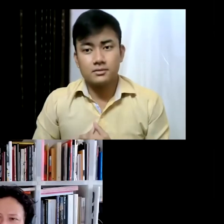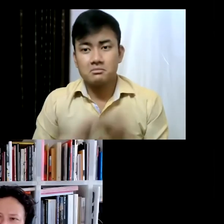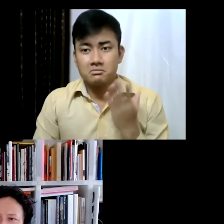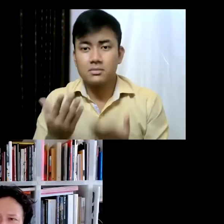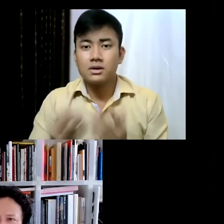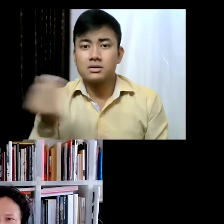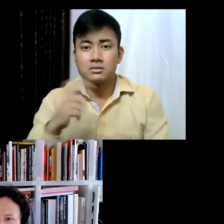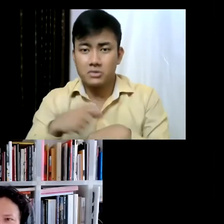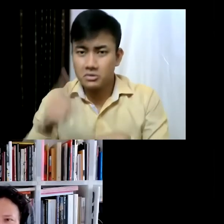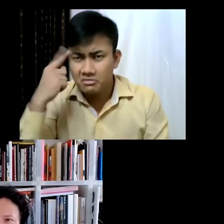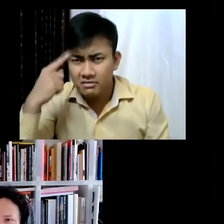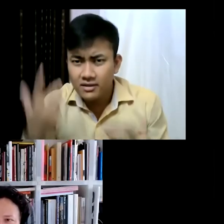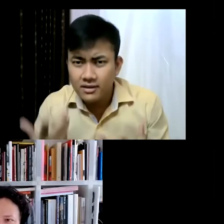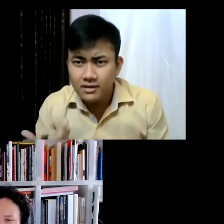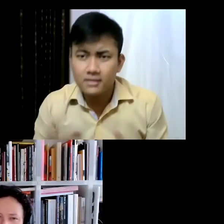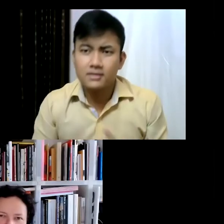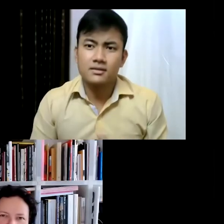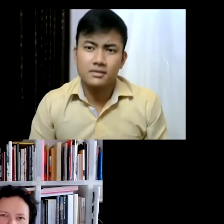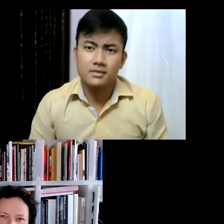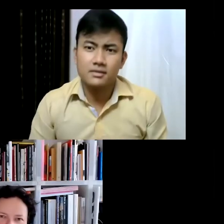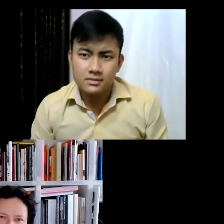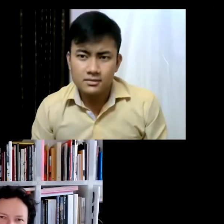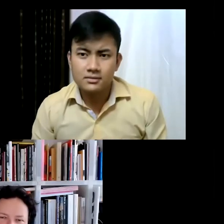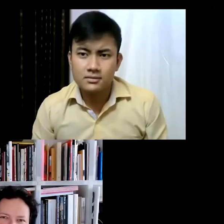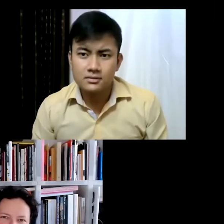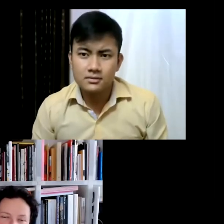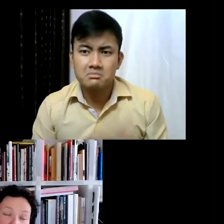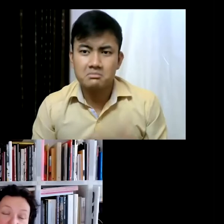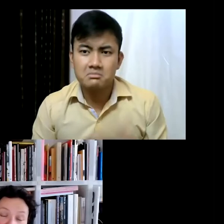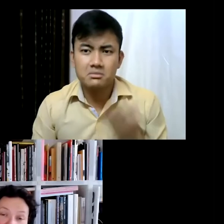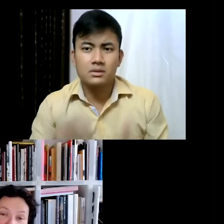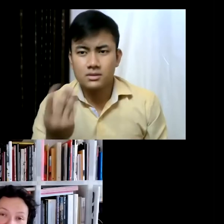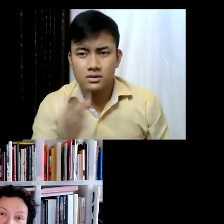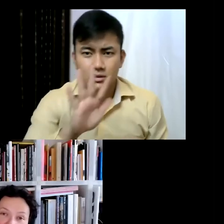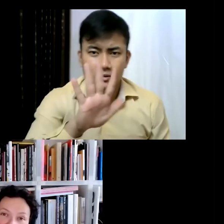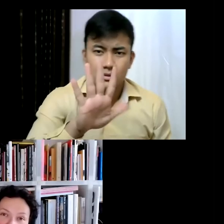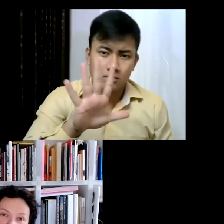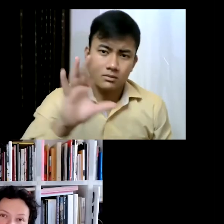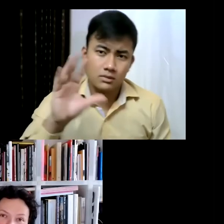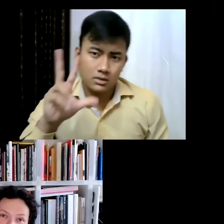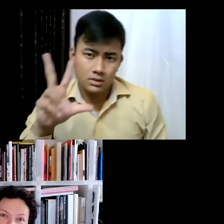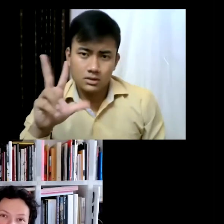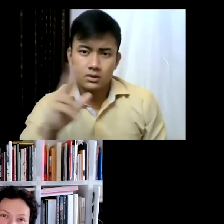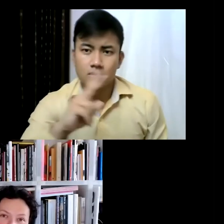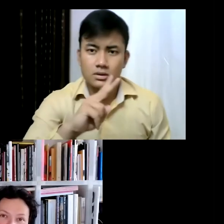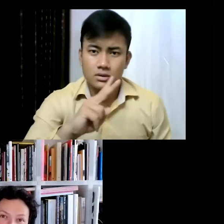it's rather shocking that there have been 59-58 editions of the Venice Biennale since